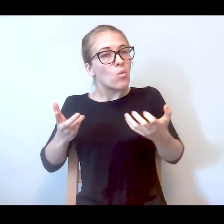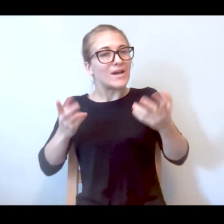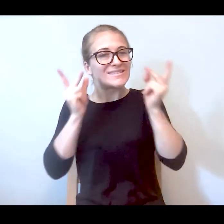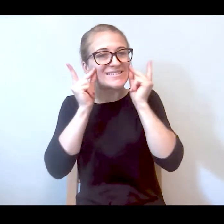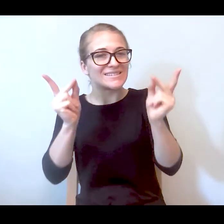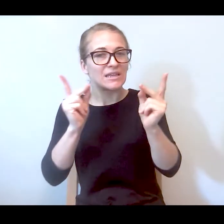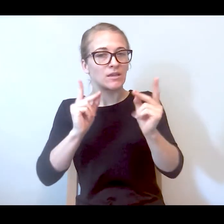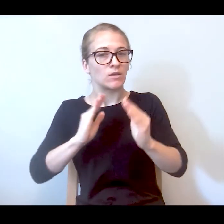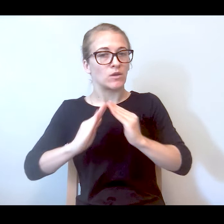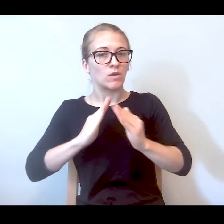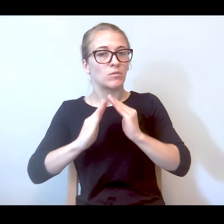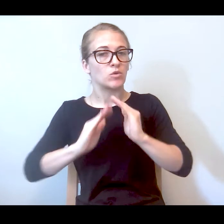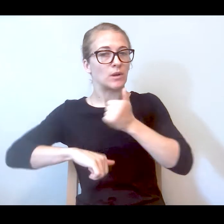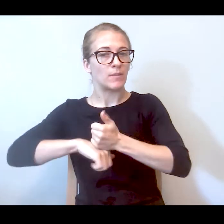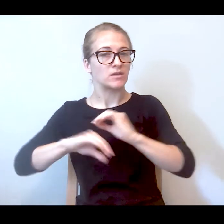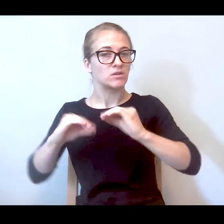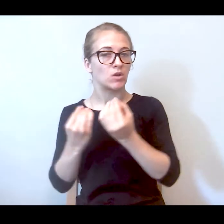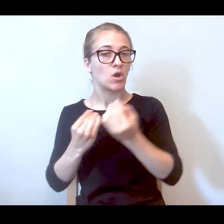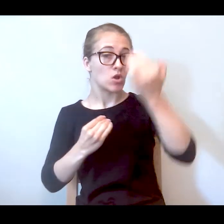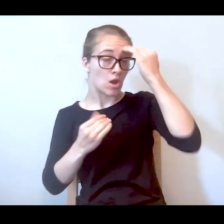based organizations that know how to do this, that